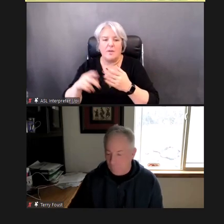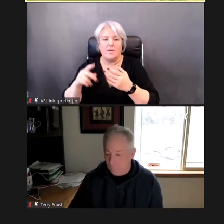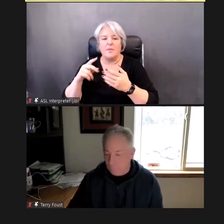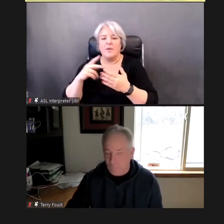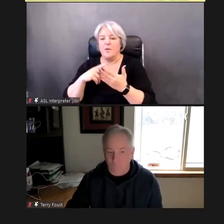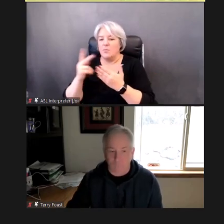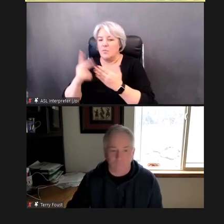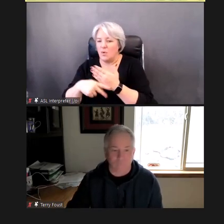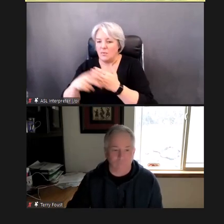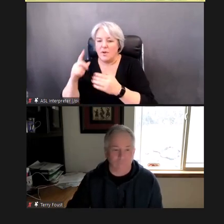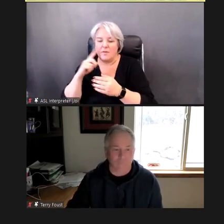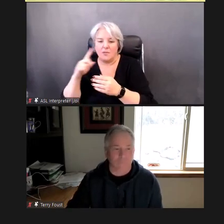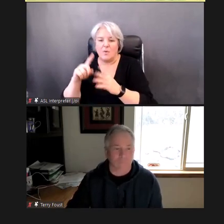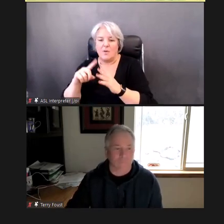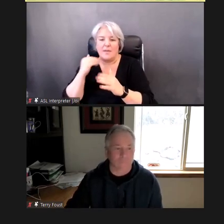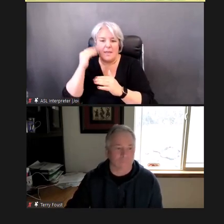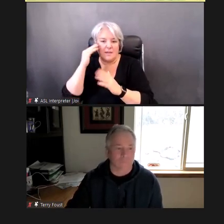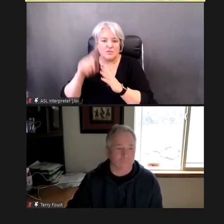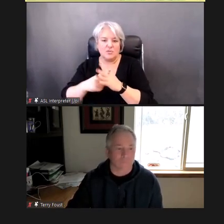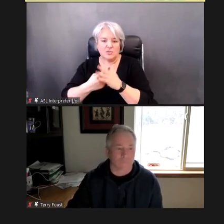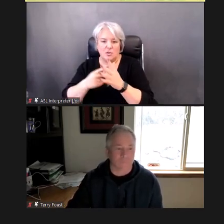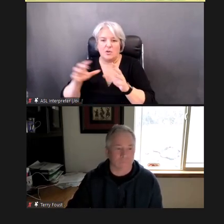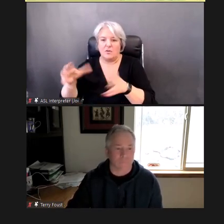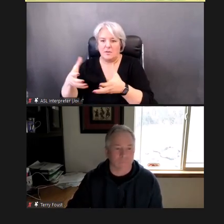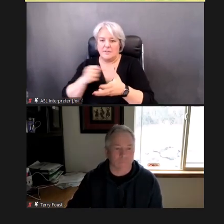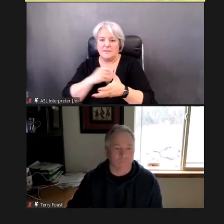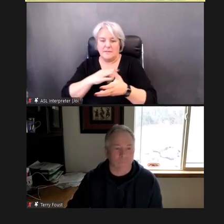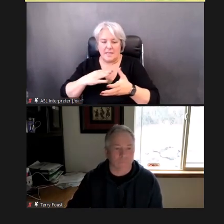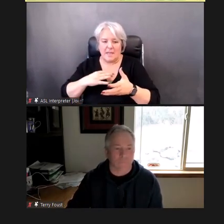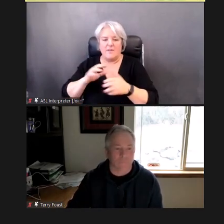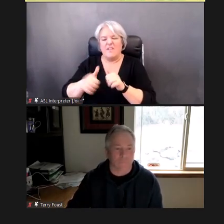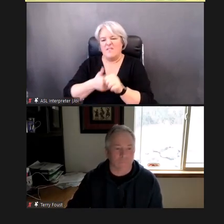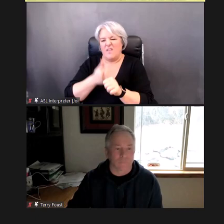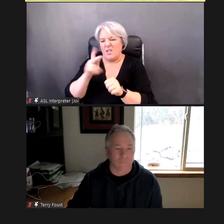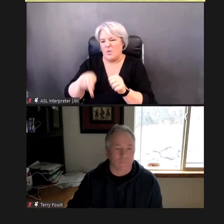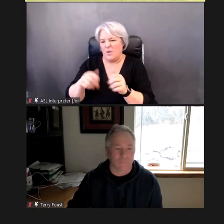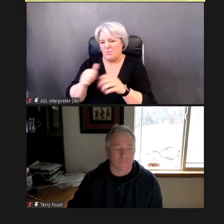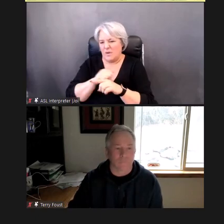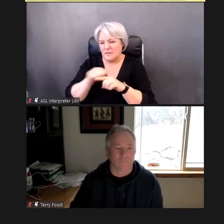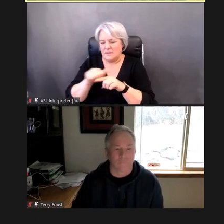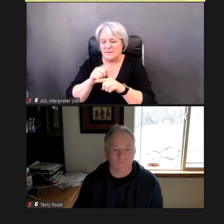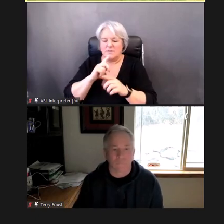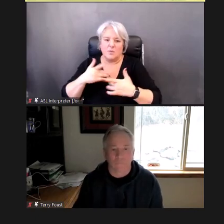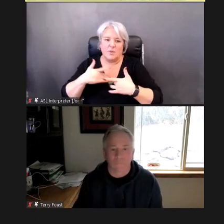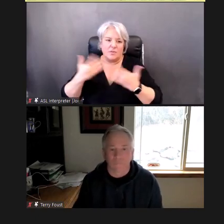and follow up practices. And we're delighted today, to continue, to make our resources,